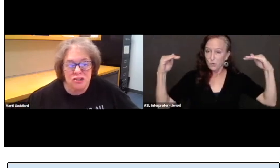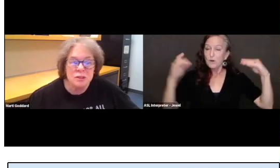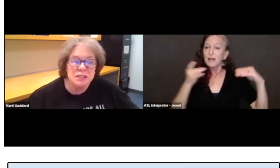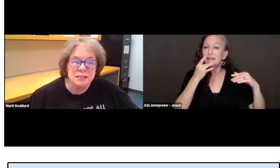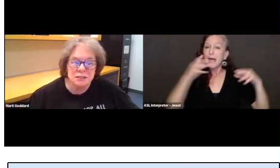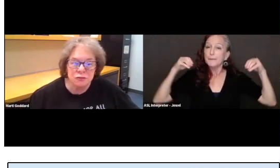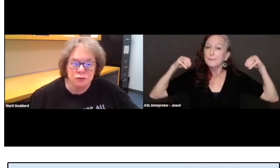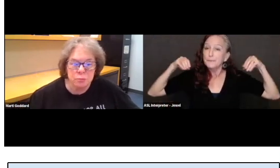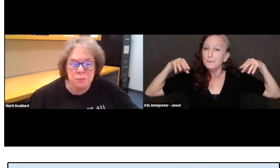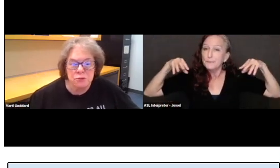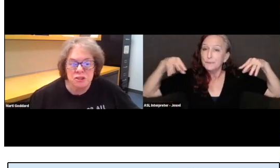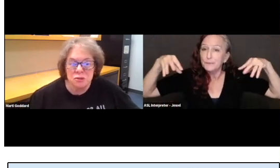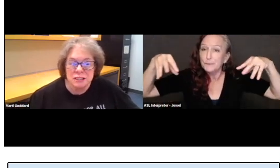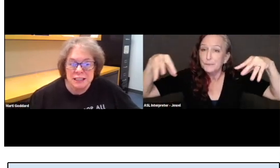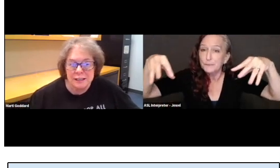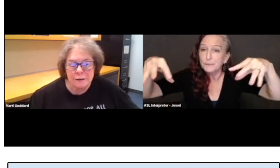so it's easy for people to see.